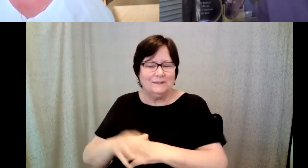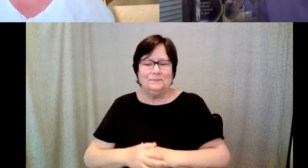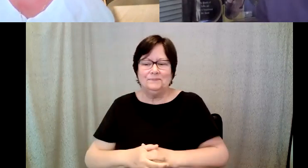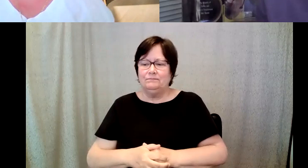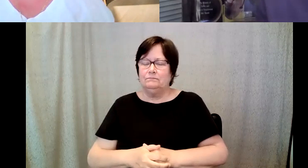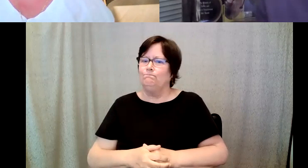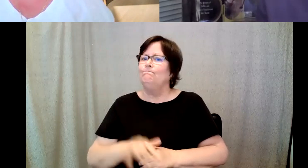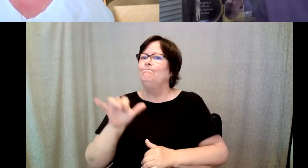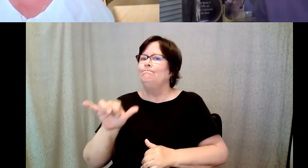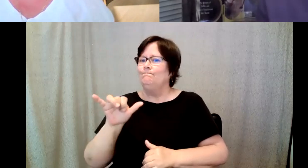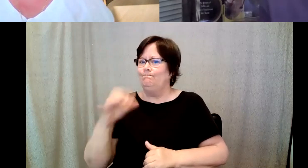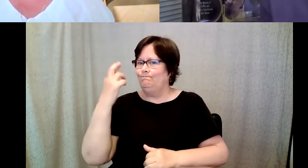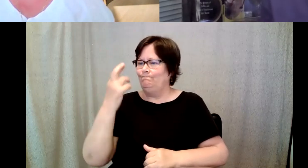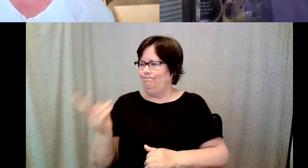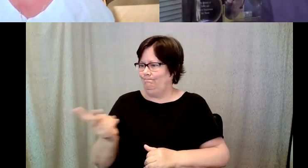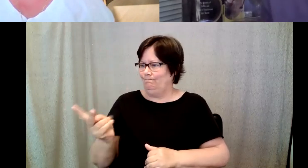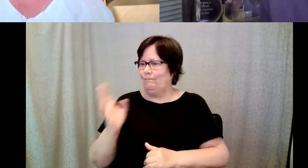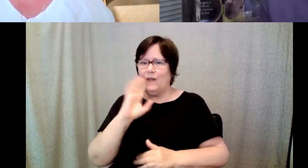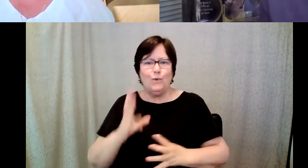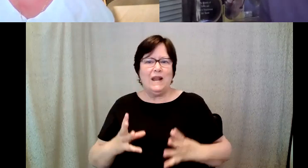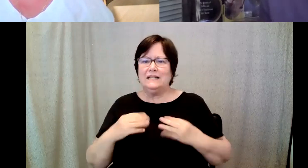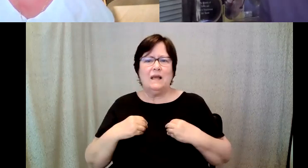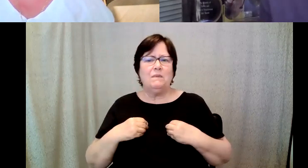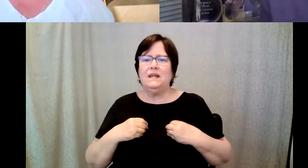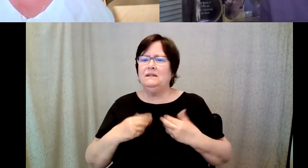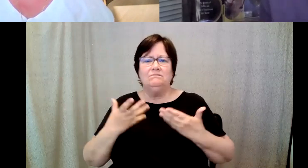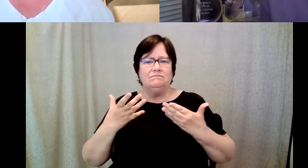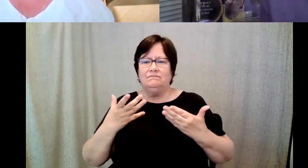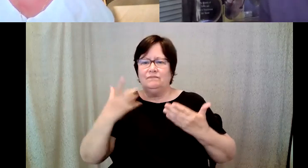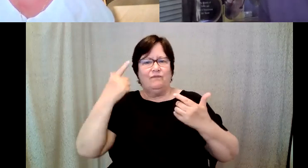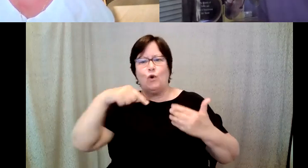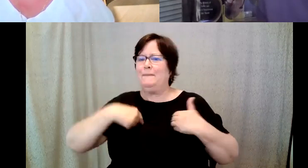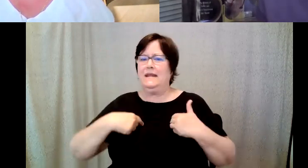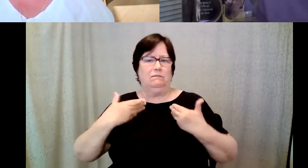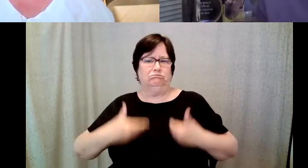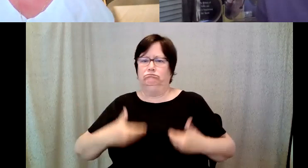away that they were going to accept me for who I was, and they were going to foster.